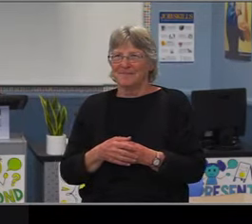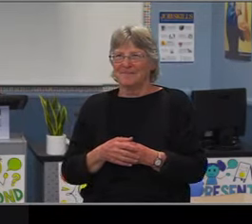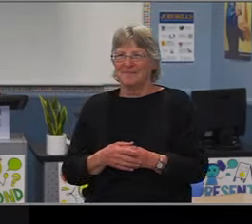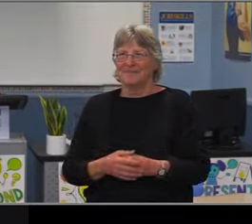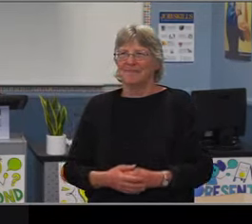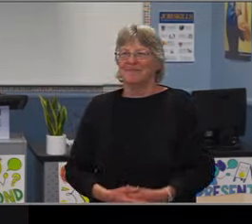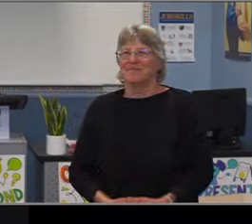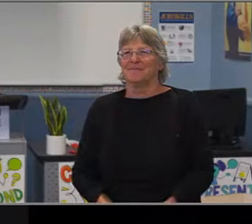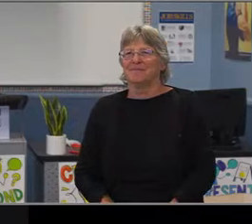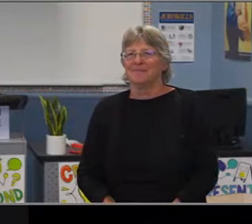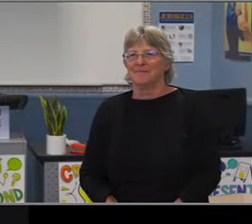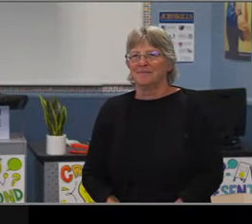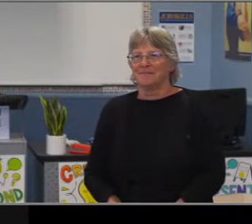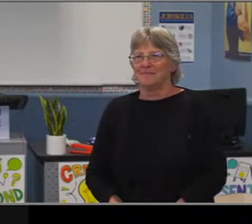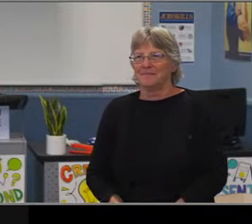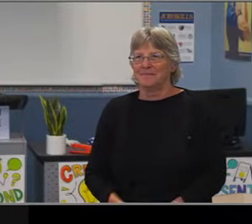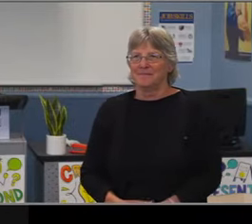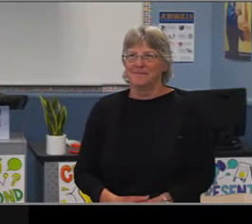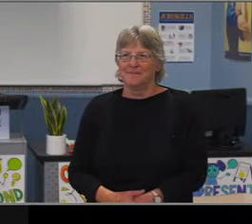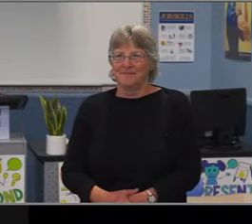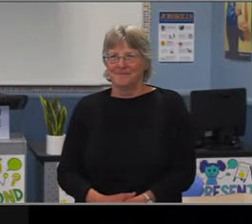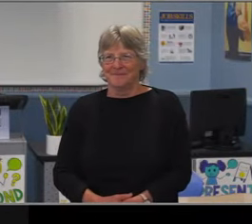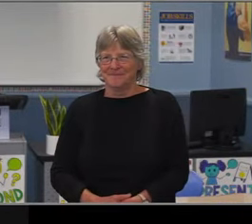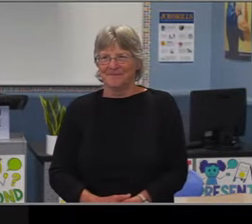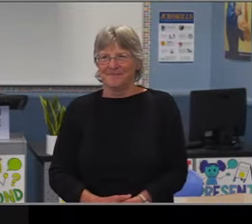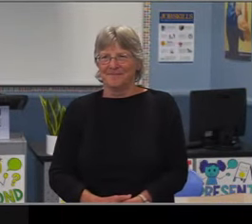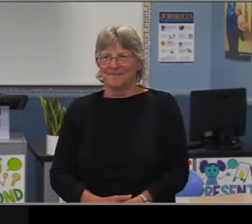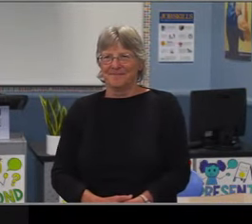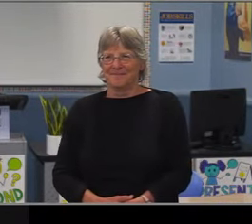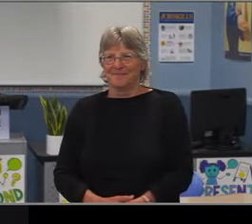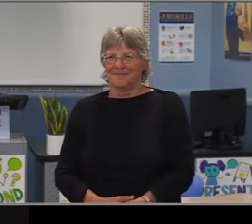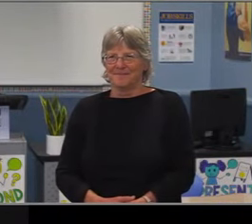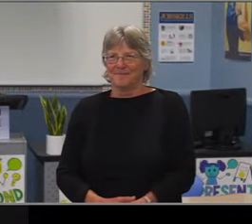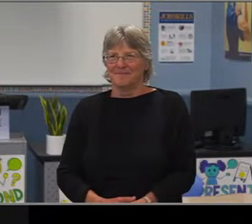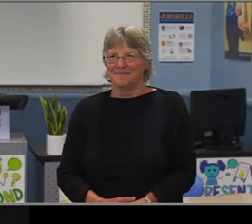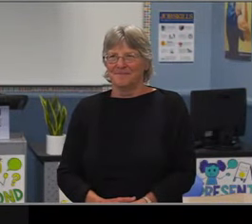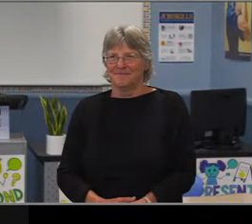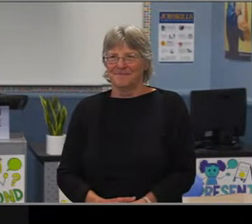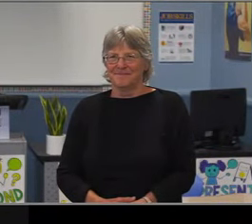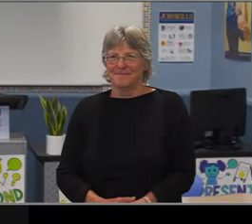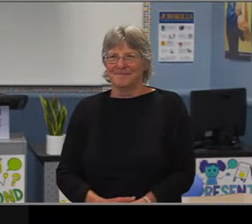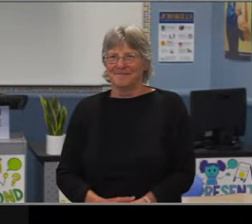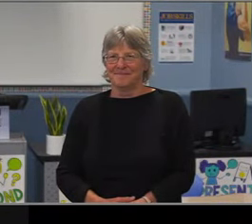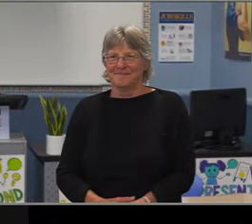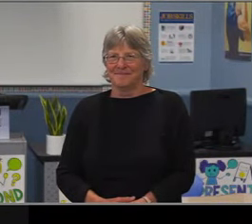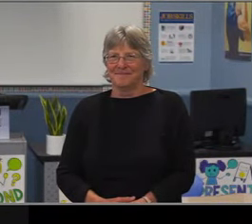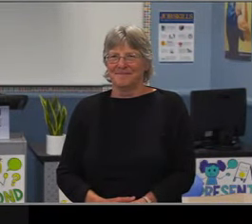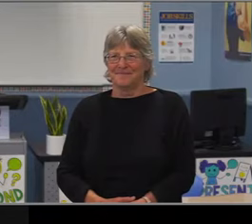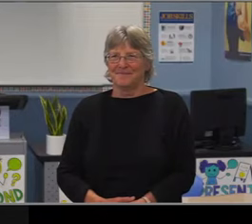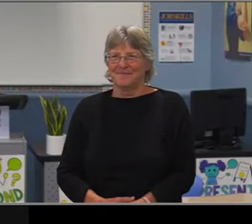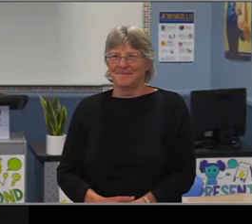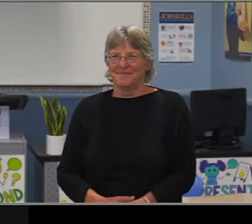And so I invite you, if you wanna look on our website, you can find that information off of the front page. The zoom link can be found